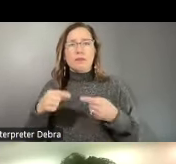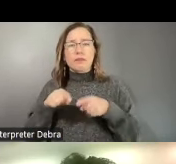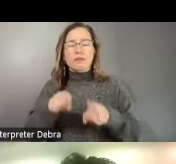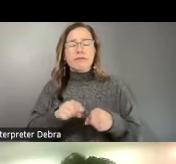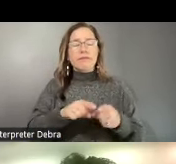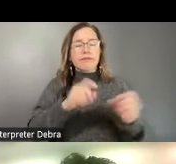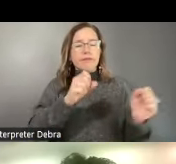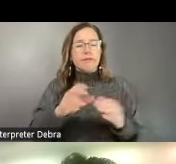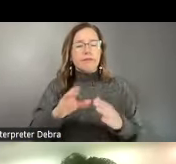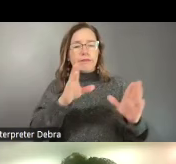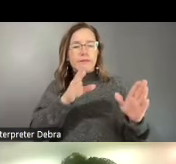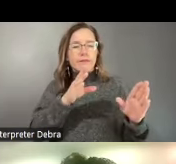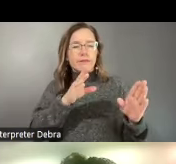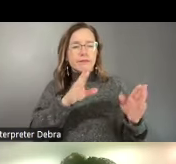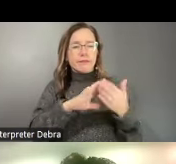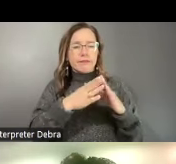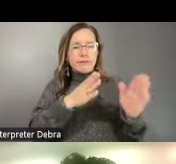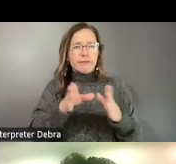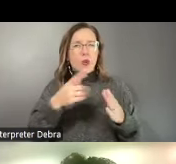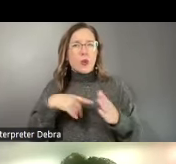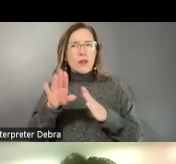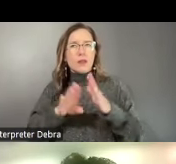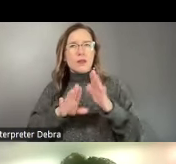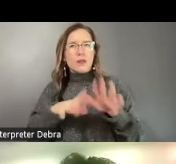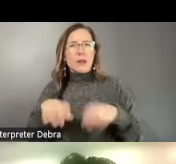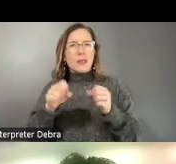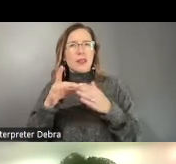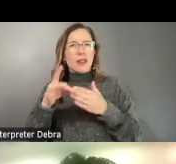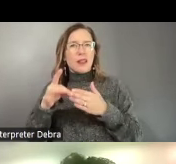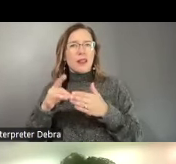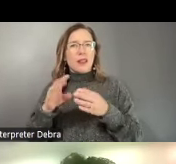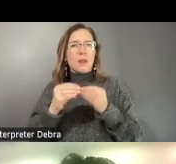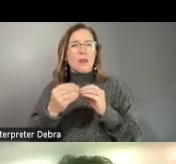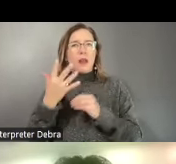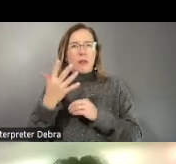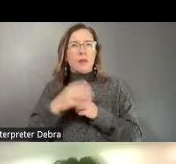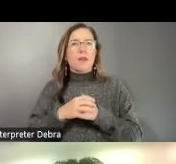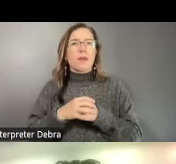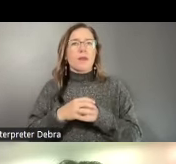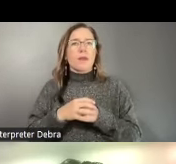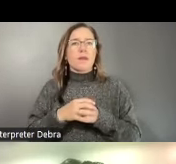my administration has adopted guideline number five, Caguas es Orgullo Criollo. This initiative